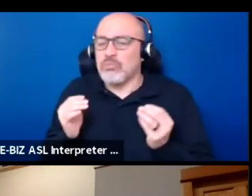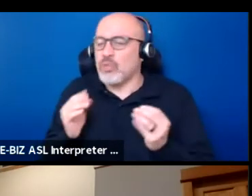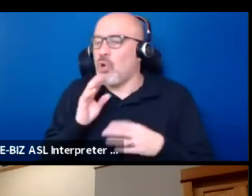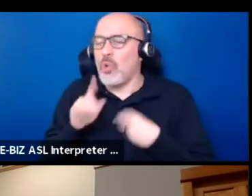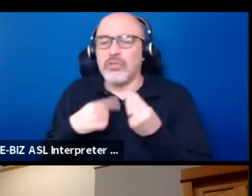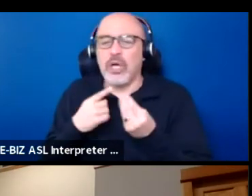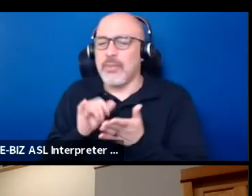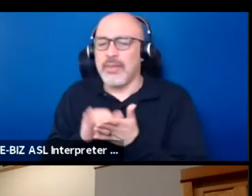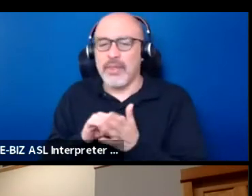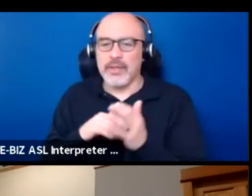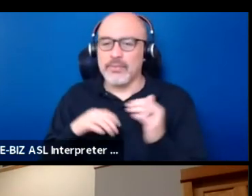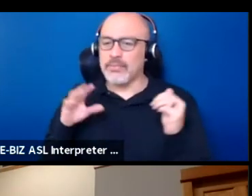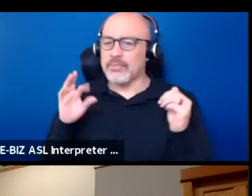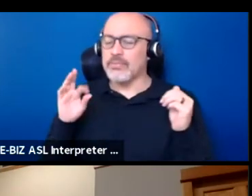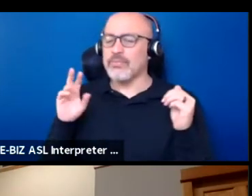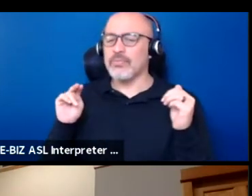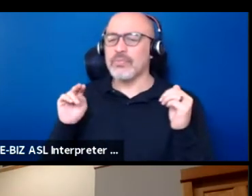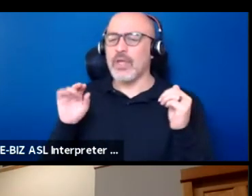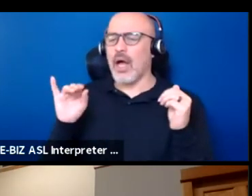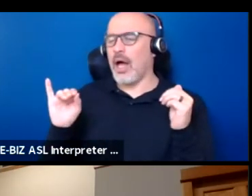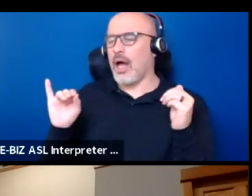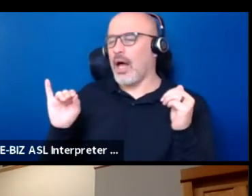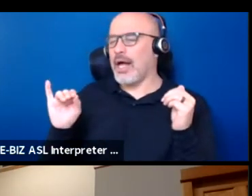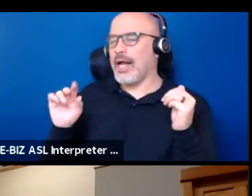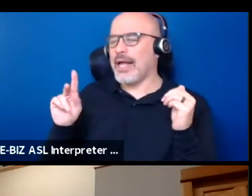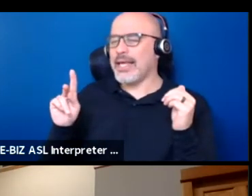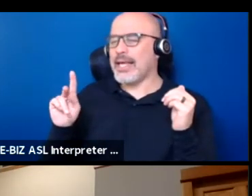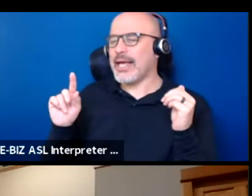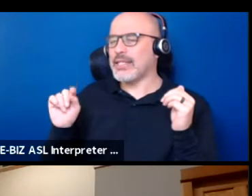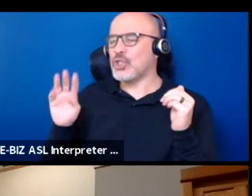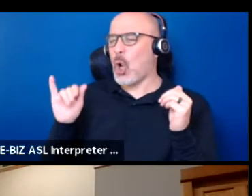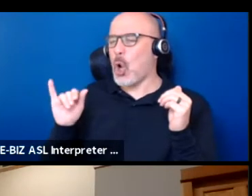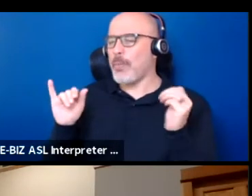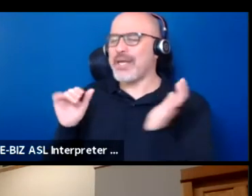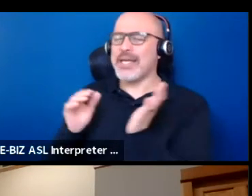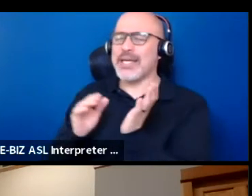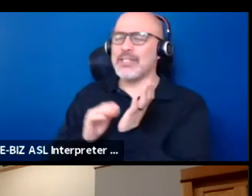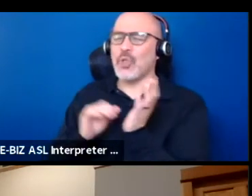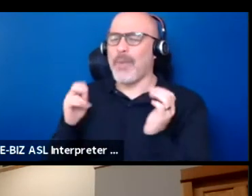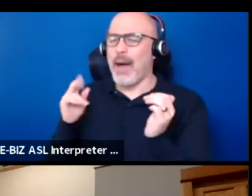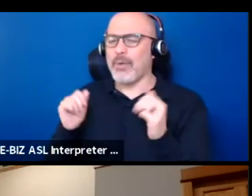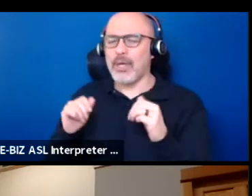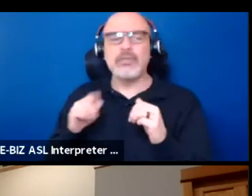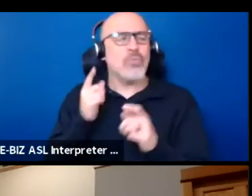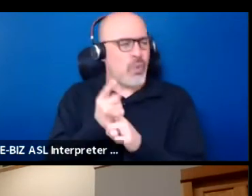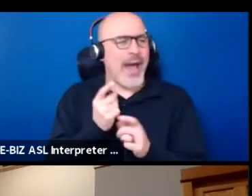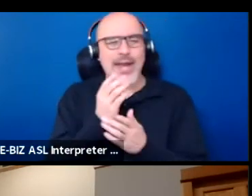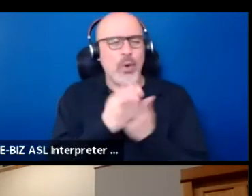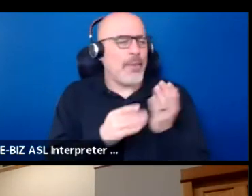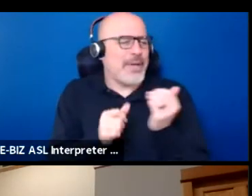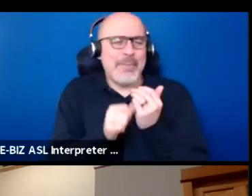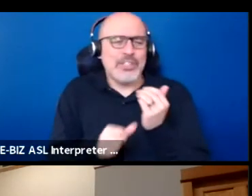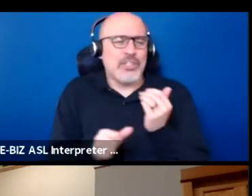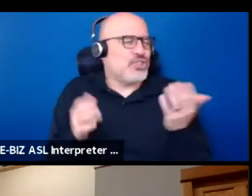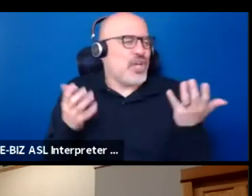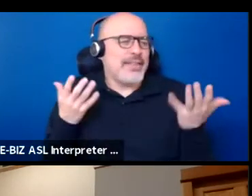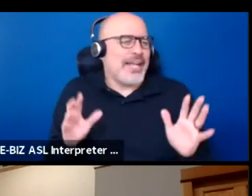Like an atomic soap opera. Yeah, exactly. I just want to be a piece of shit and I don't want to have to think